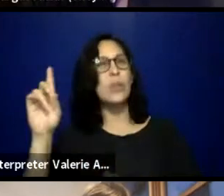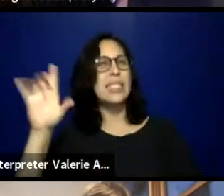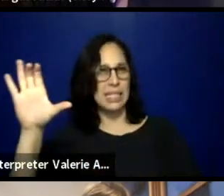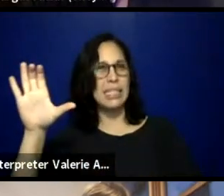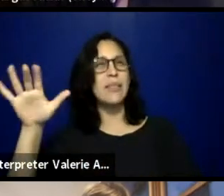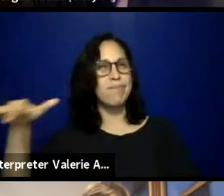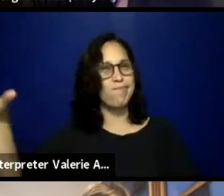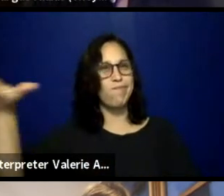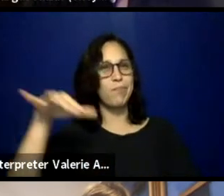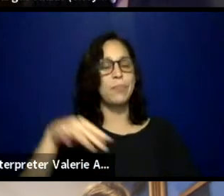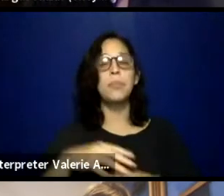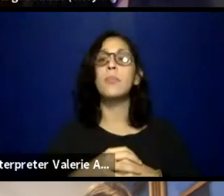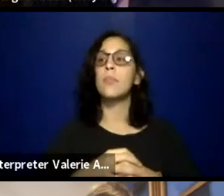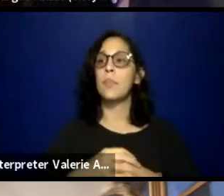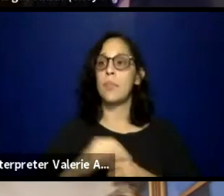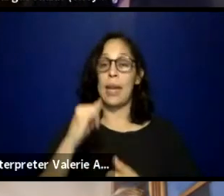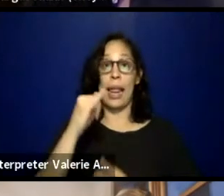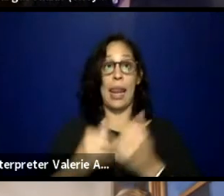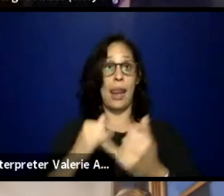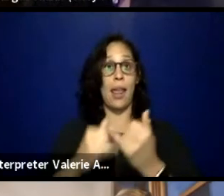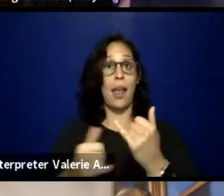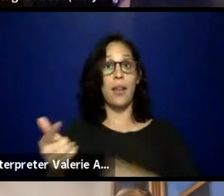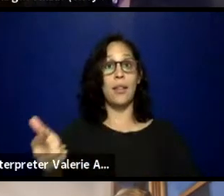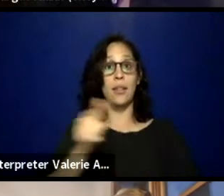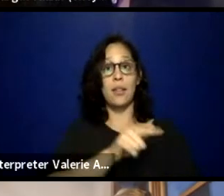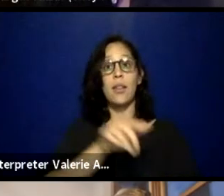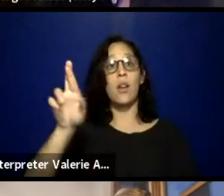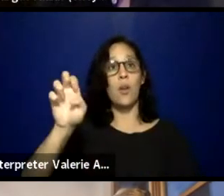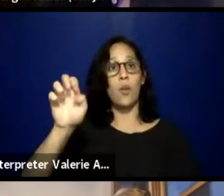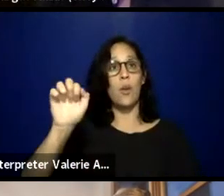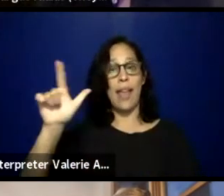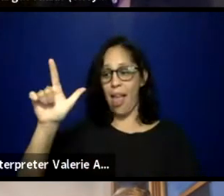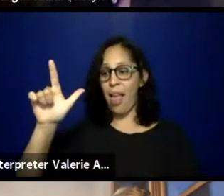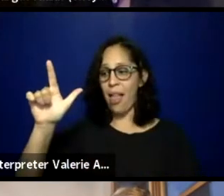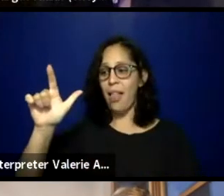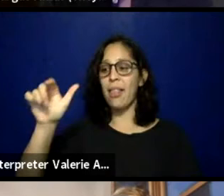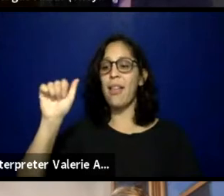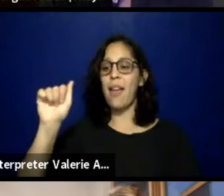we have Real Alanis Vargas with In the Margin.